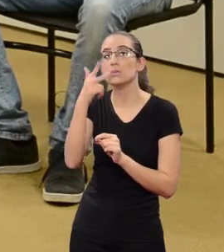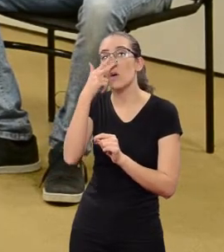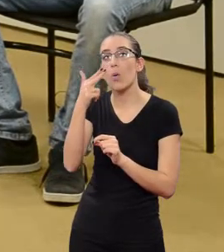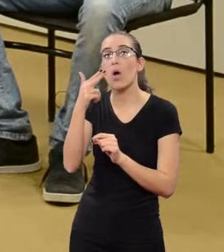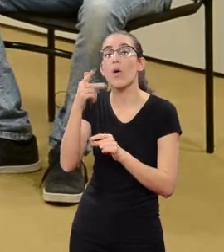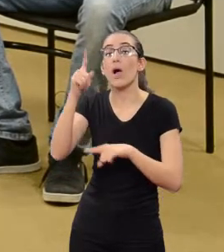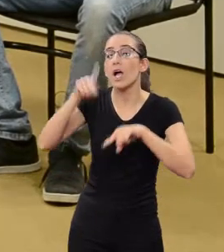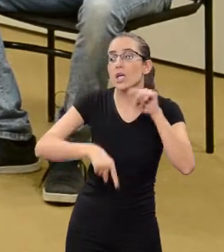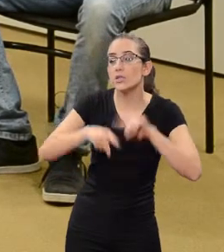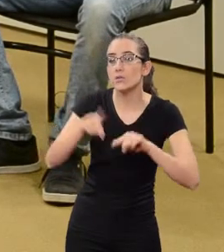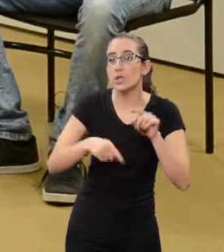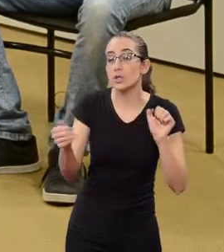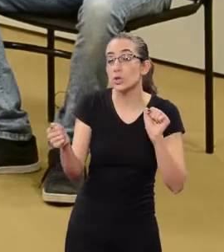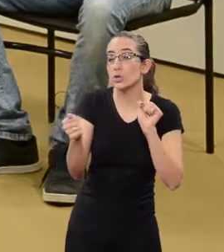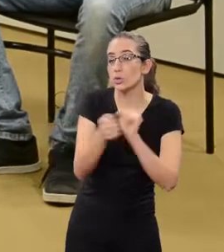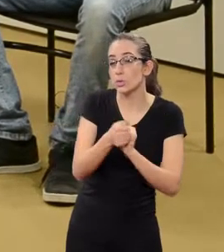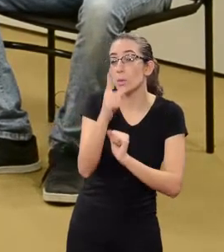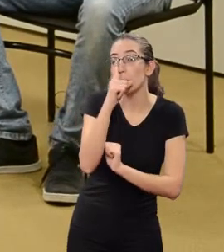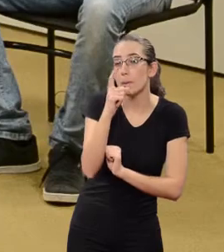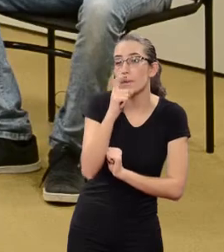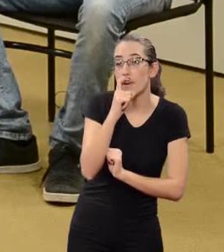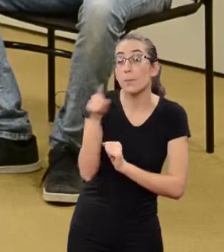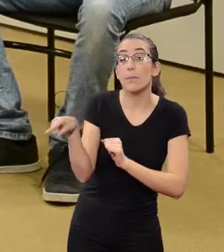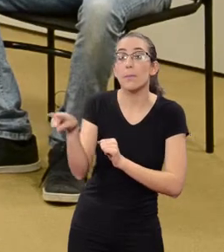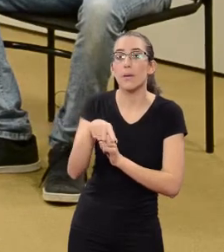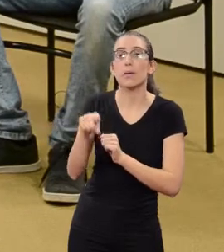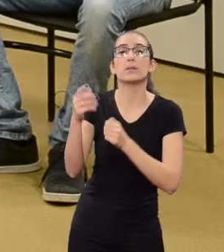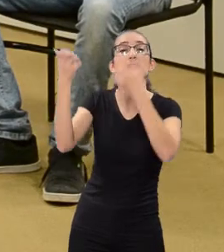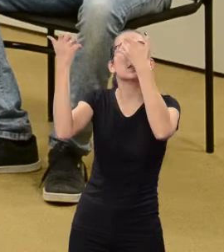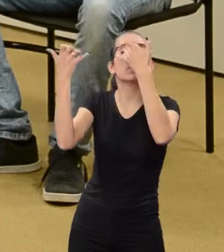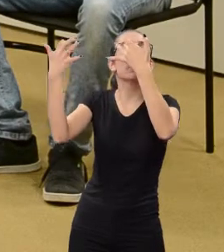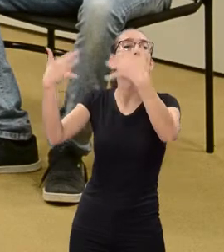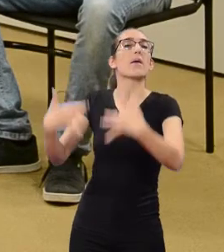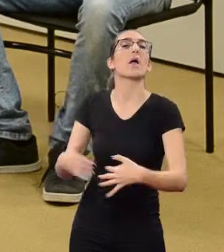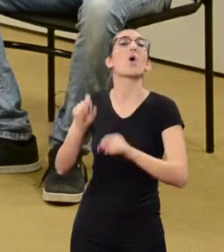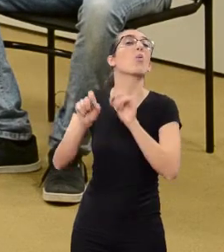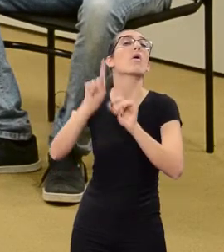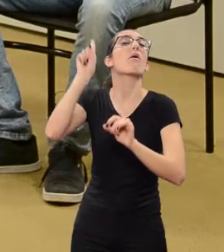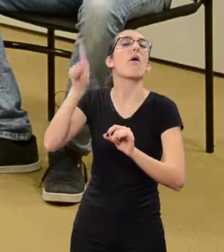with their parents to explain what Human Rights are.